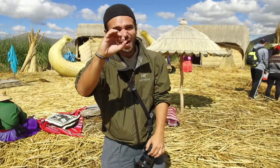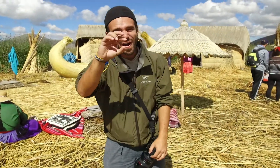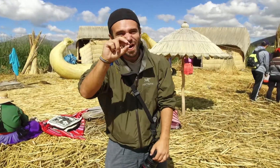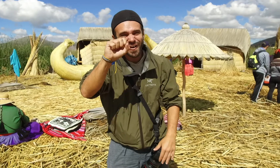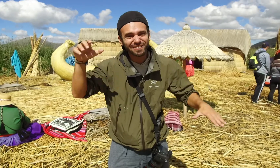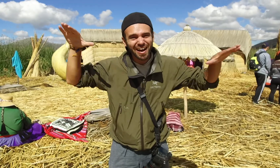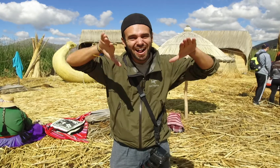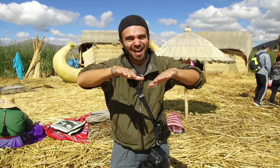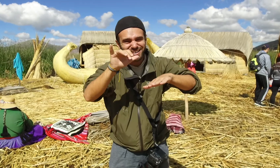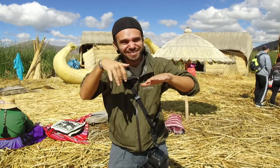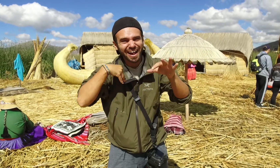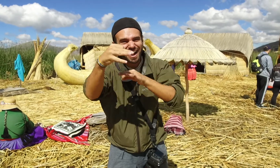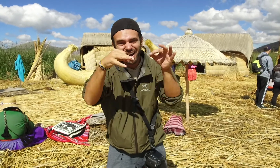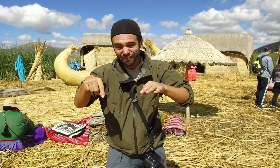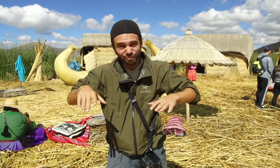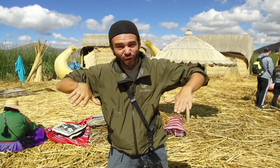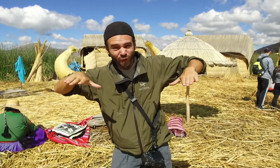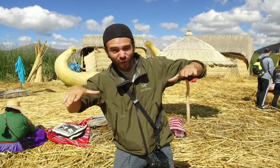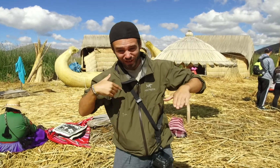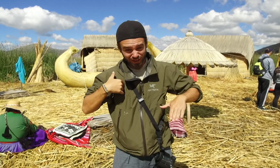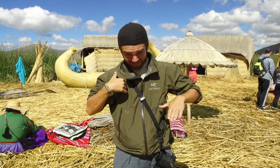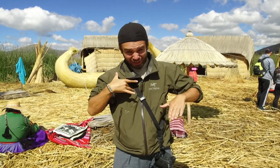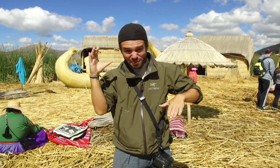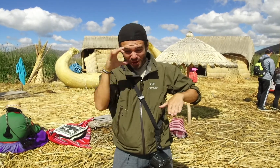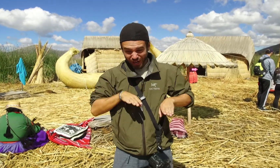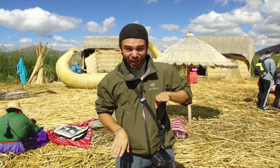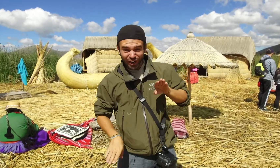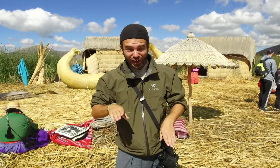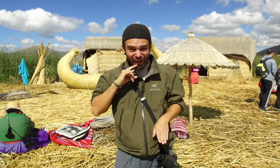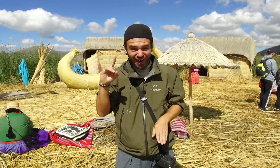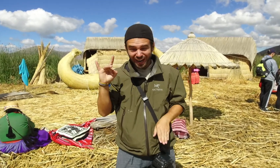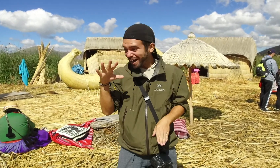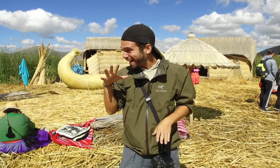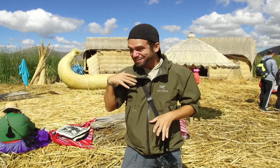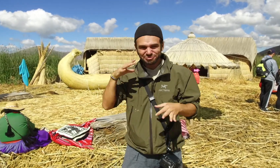That is the Uros floating village! I feel weird walking here.